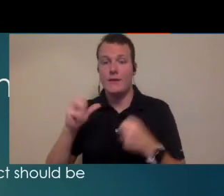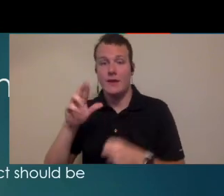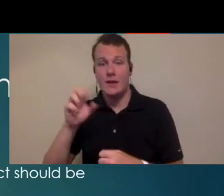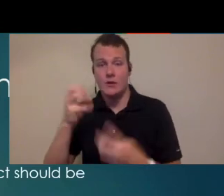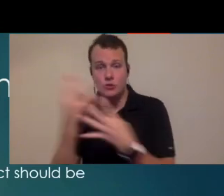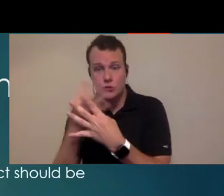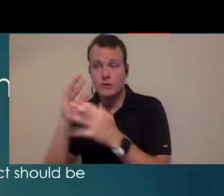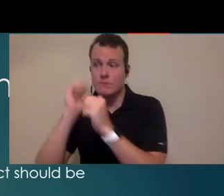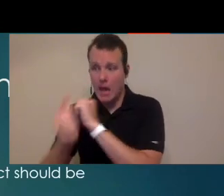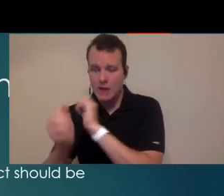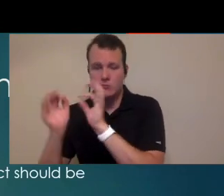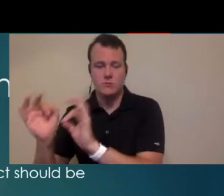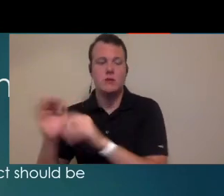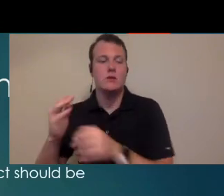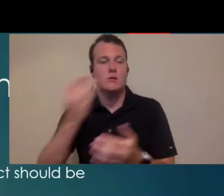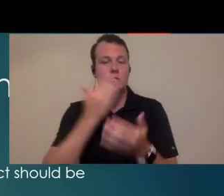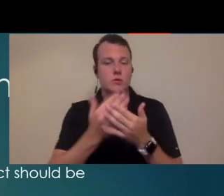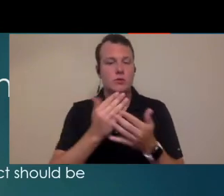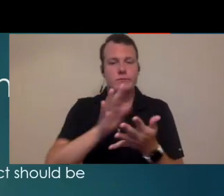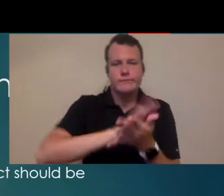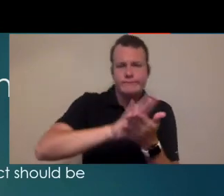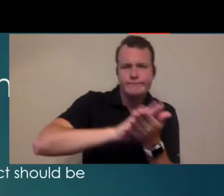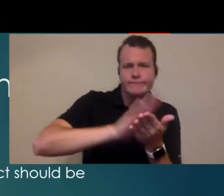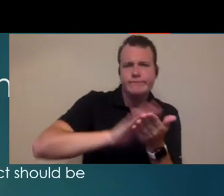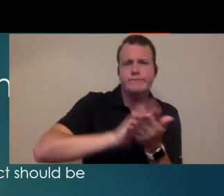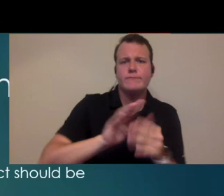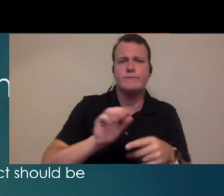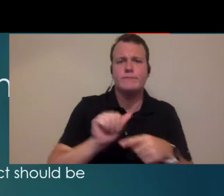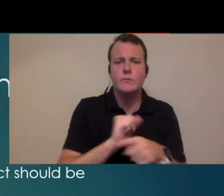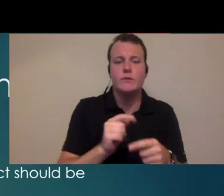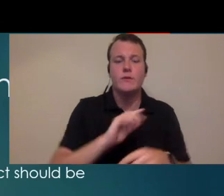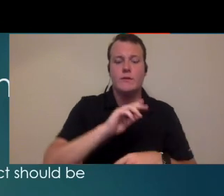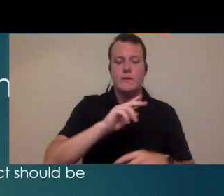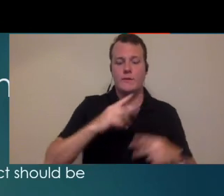care screenings and that we're using good sanitation practices and personal